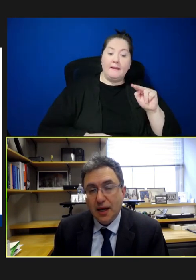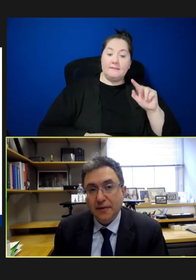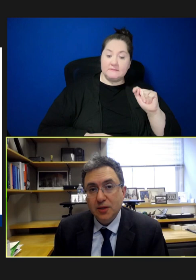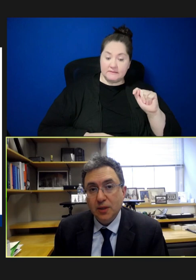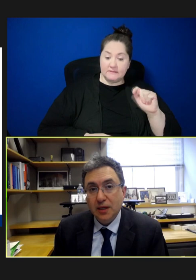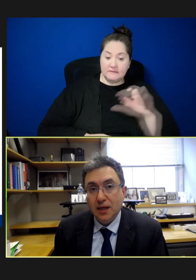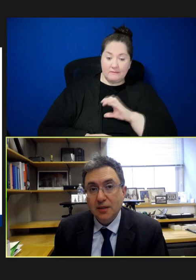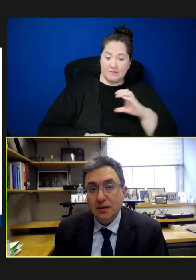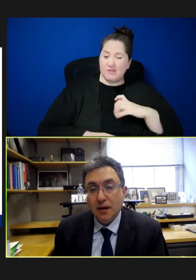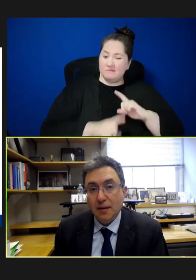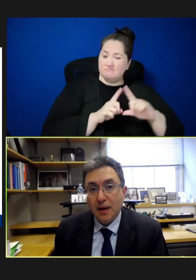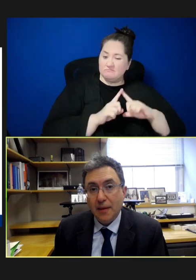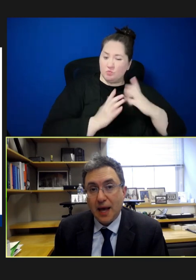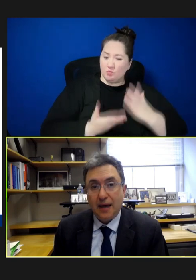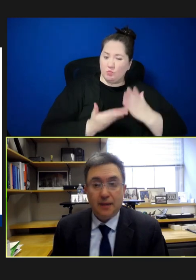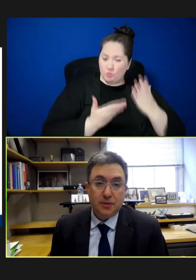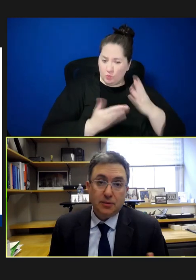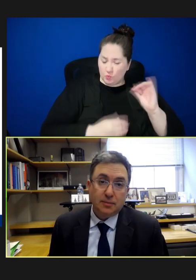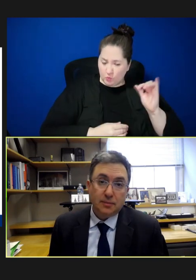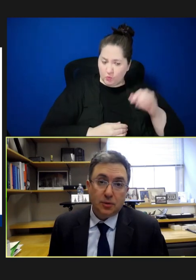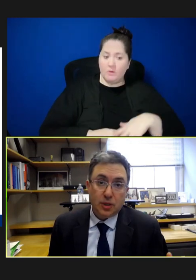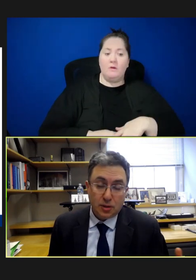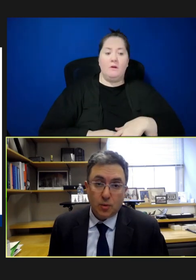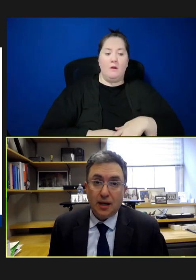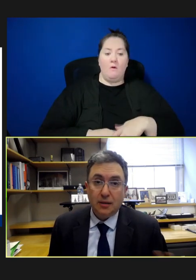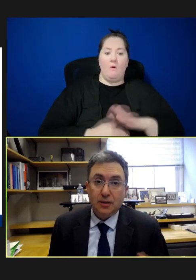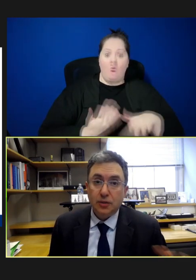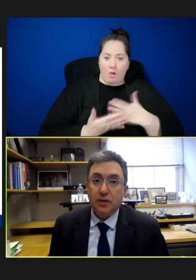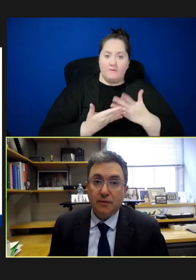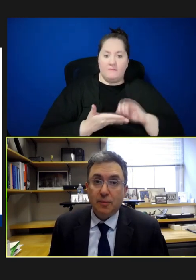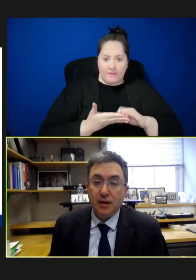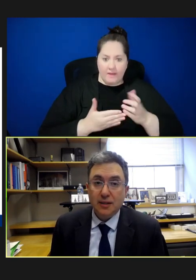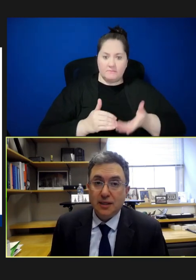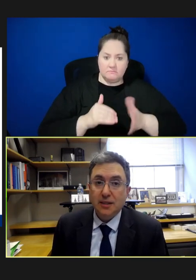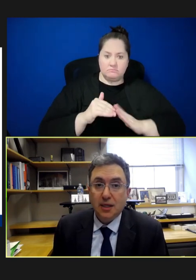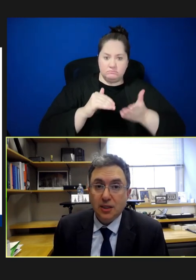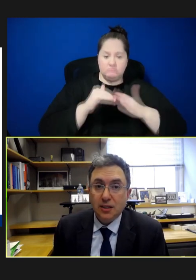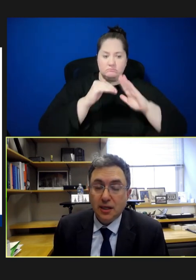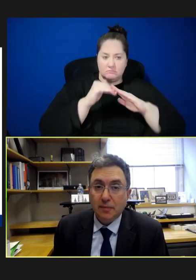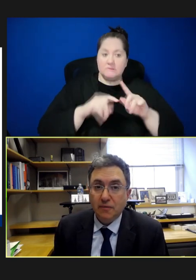And this really does add up as well to different policy discussions that can be